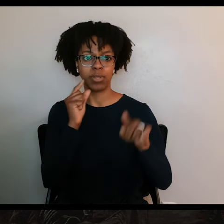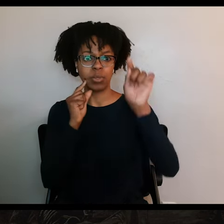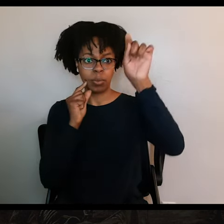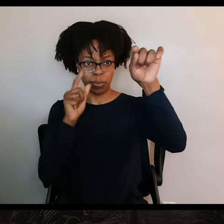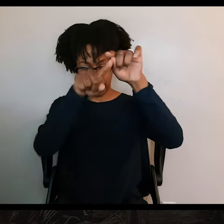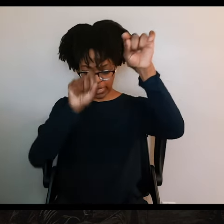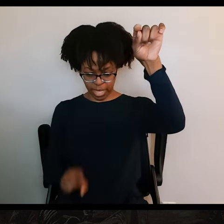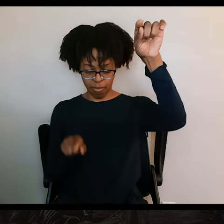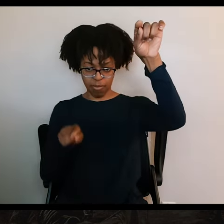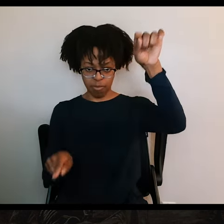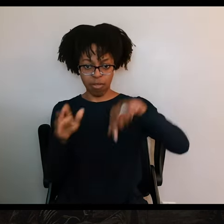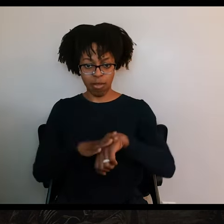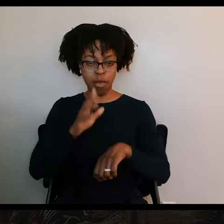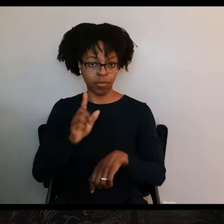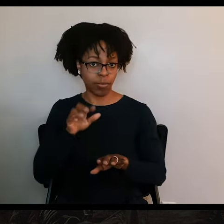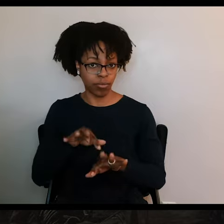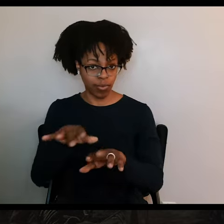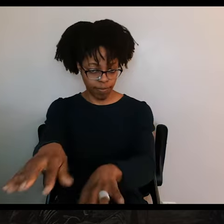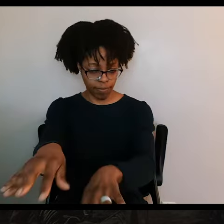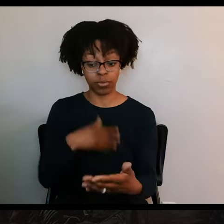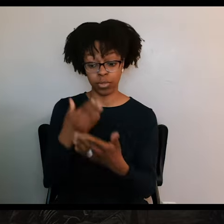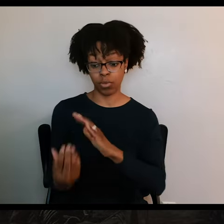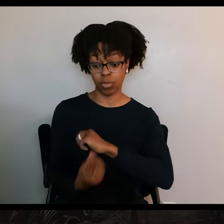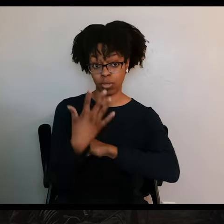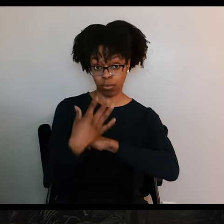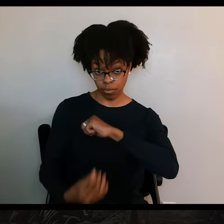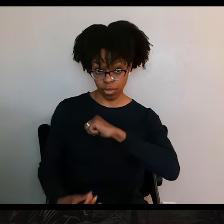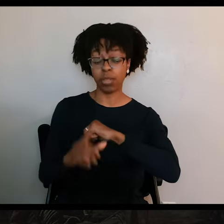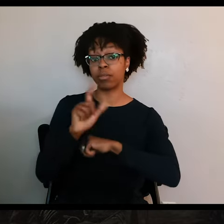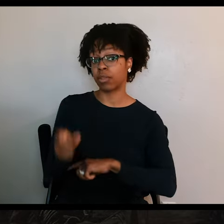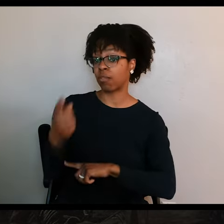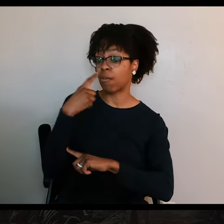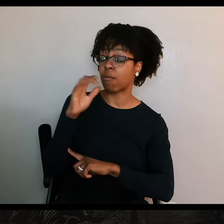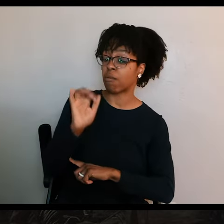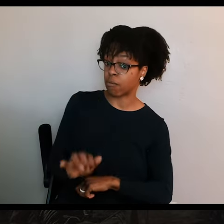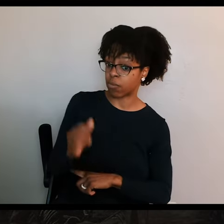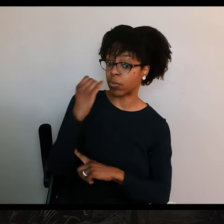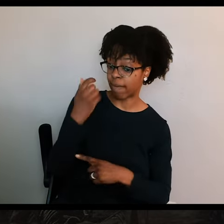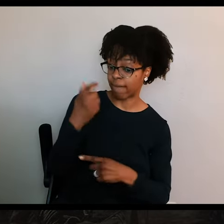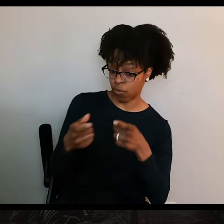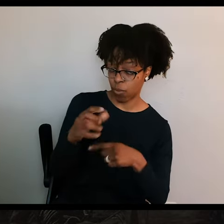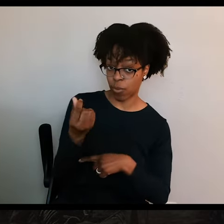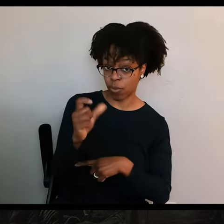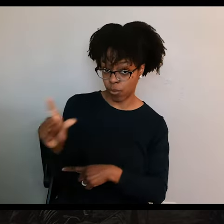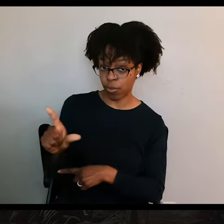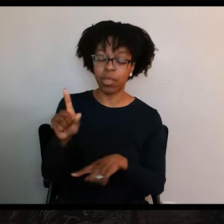along the San Antonio River, and it was close to the coast. And because of that, the Texans believe that whoever controlled Goliad would also